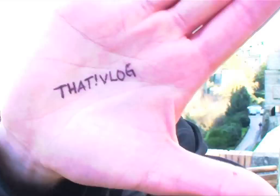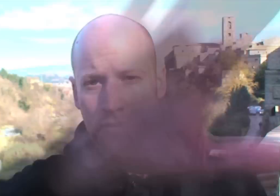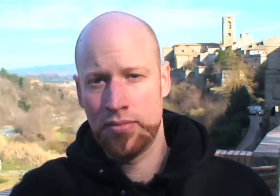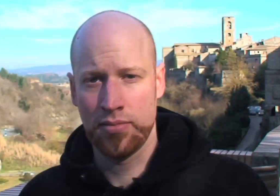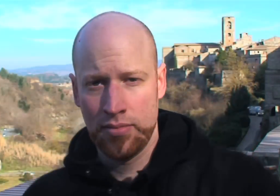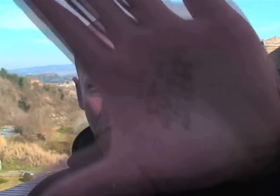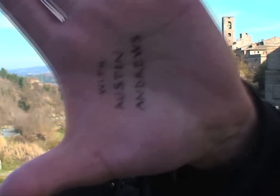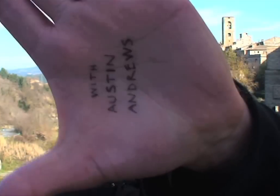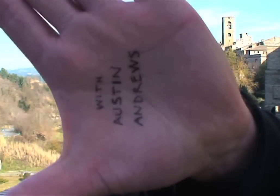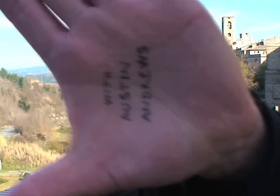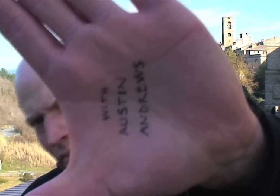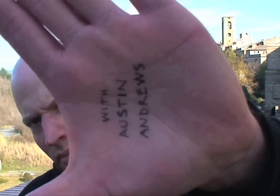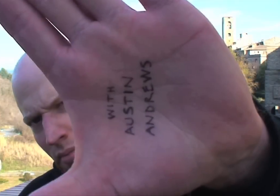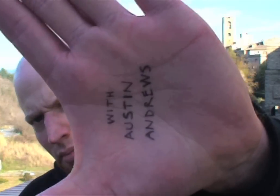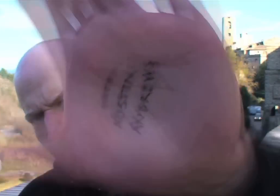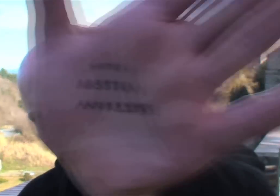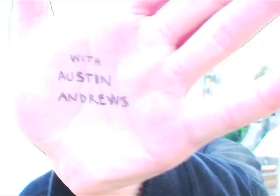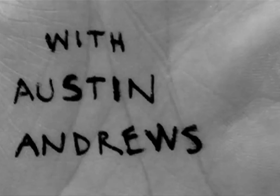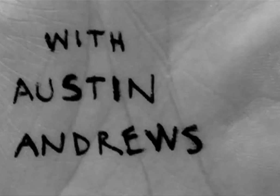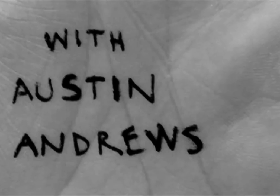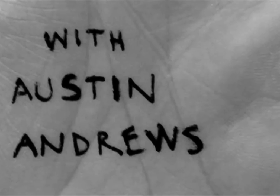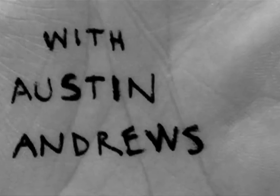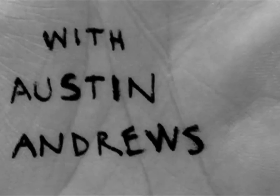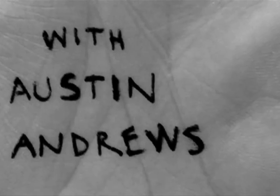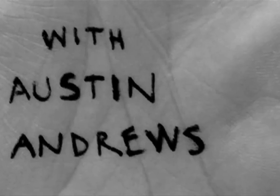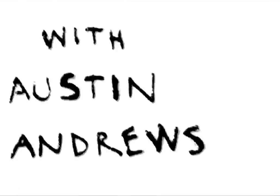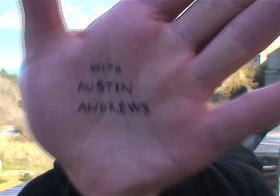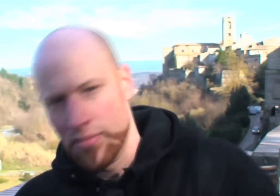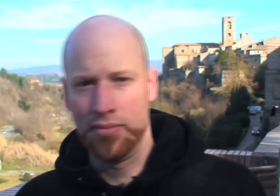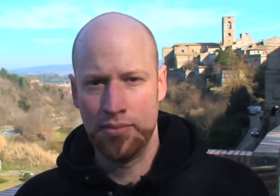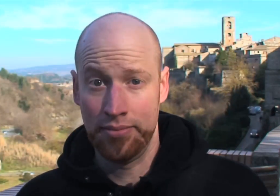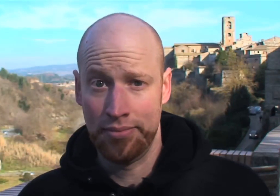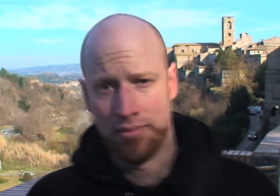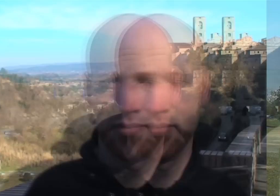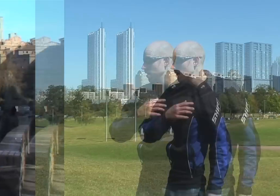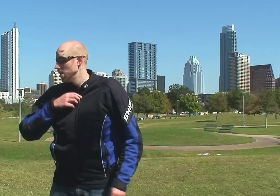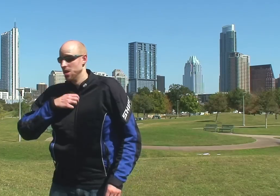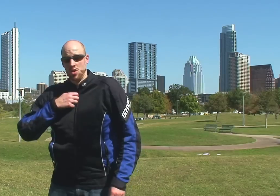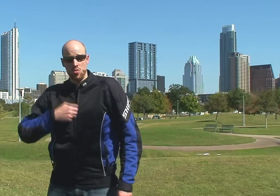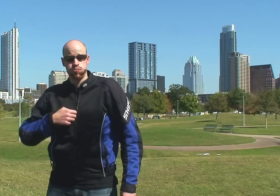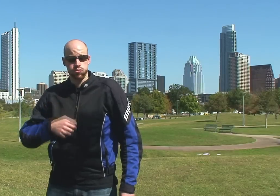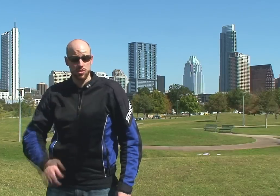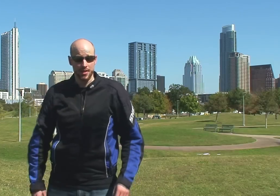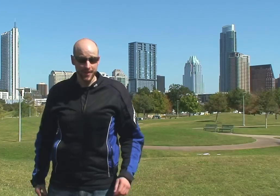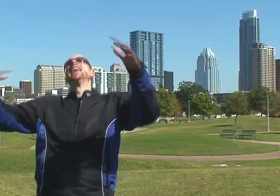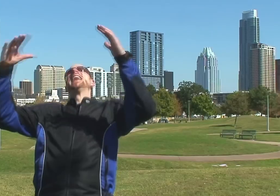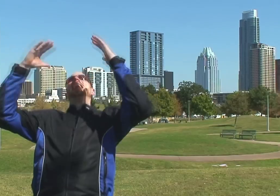[ … but you can enjoy our low-cholesterol audio substitute, Captions! ] Whew!